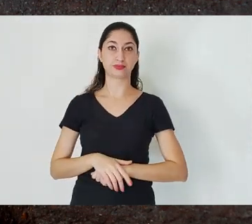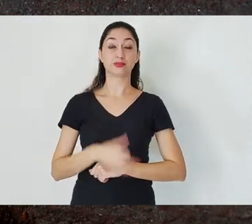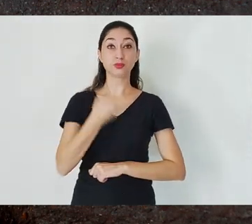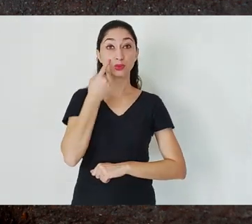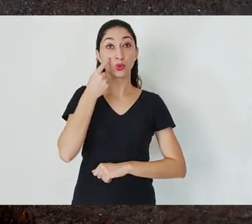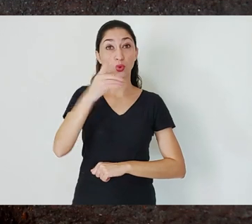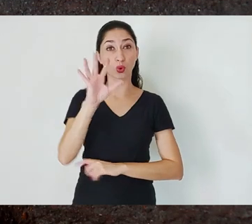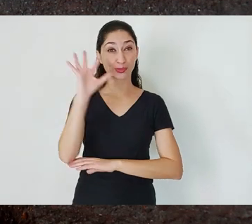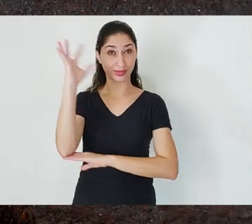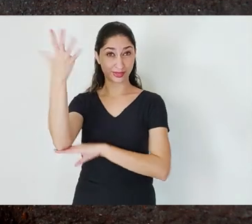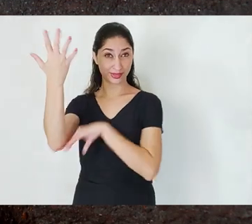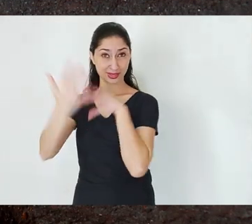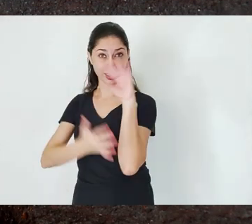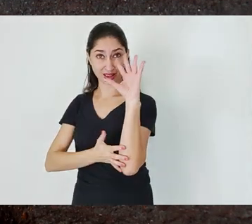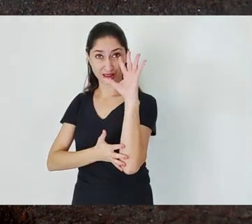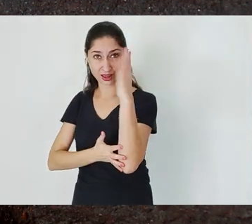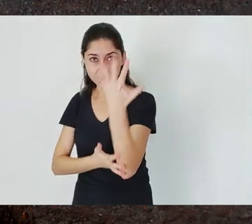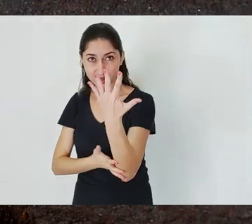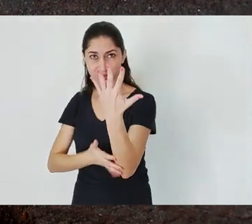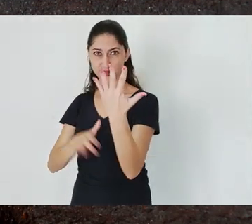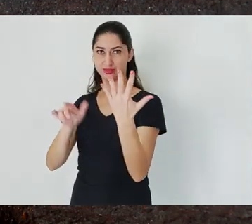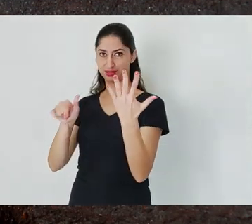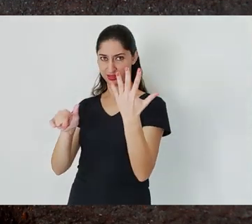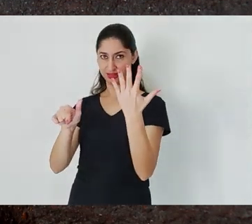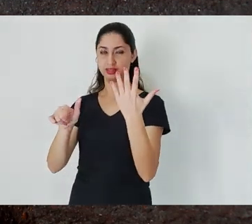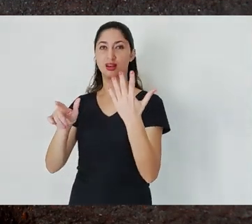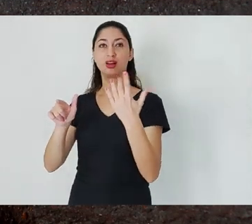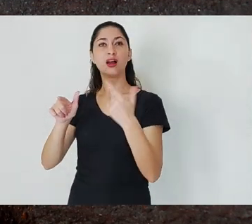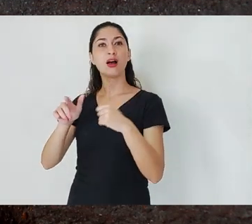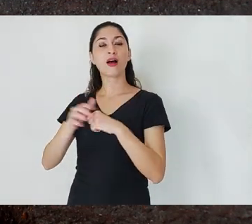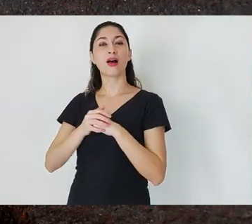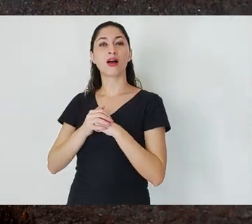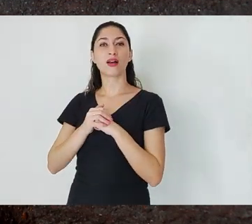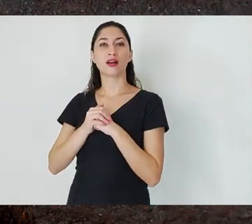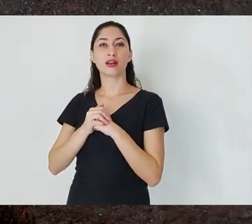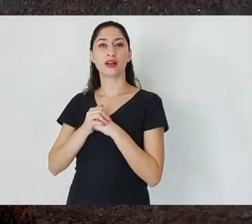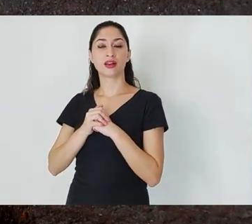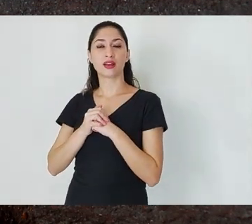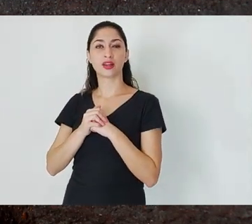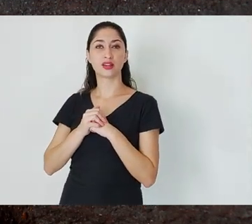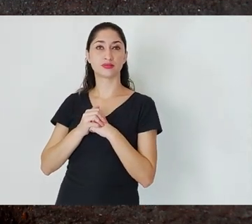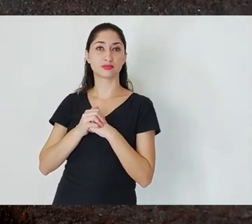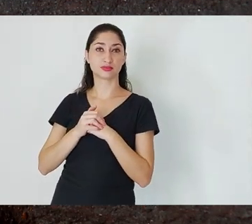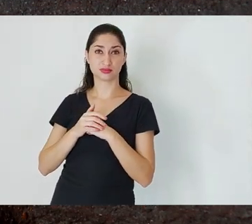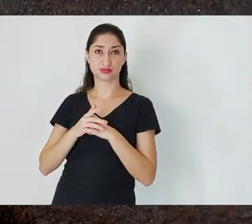the impact here compared to Bento Rodrigues is much smaller, but in terms of mortality,